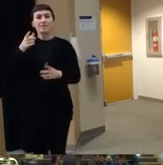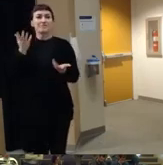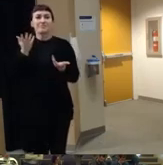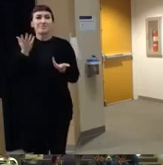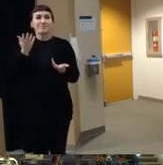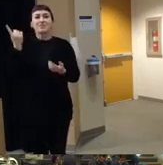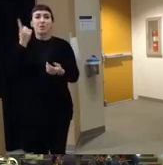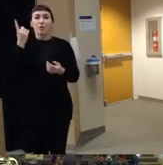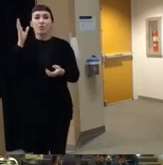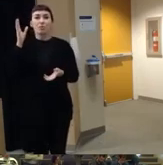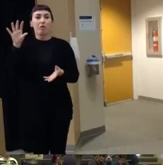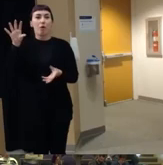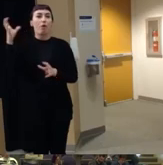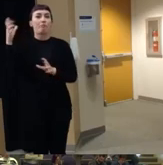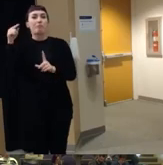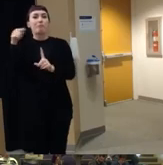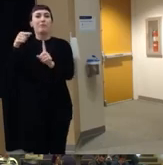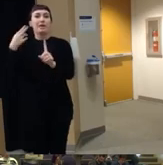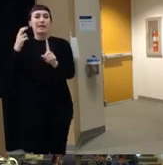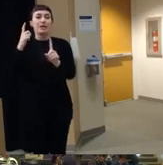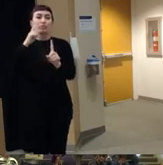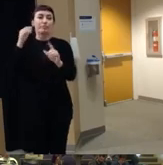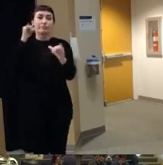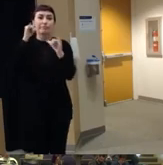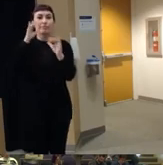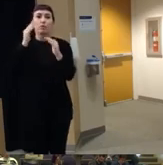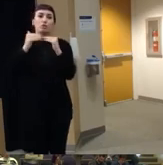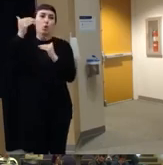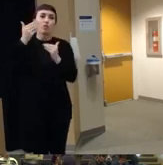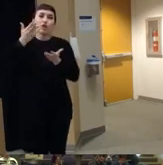acting a little off you know he was he'd had too many drinks he was over served the the bartender